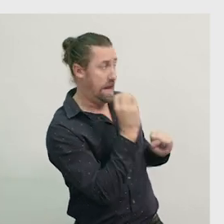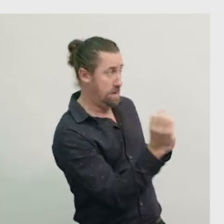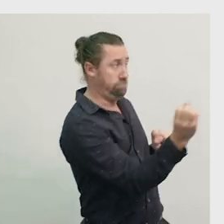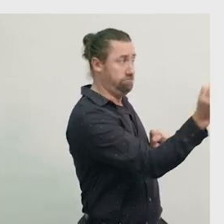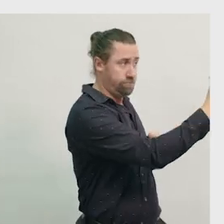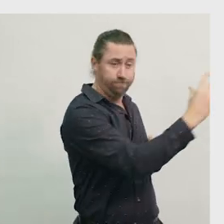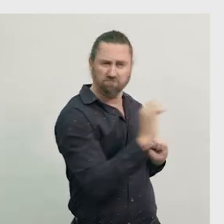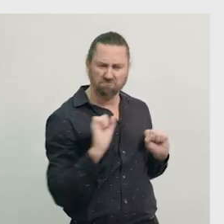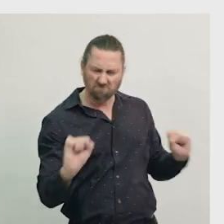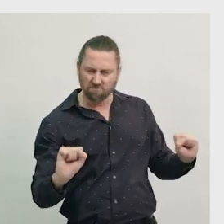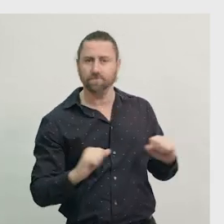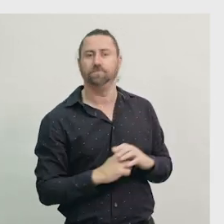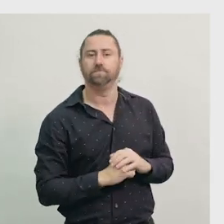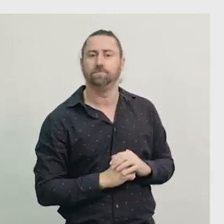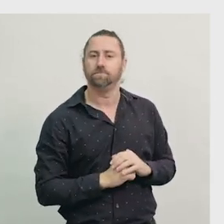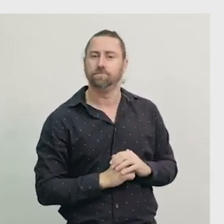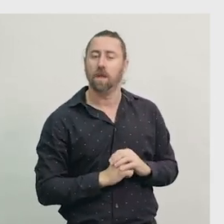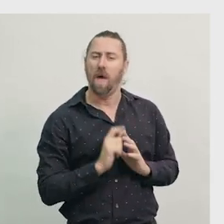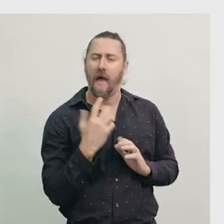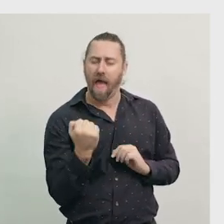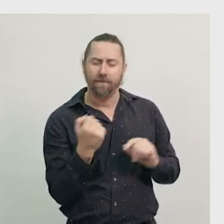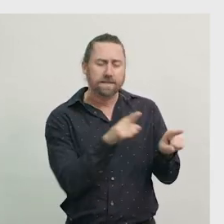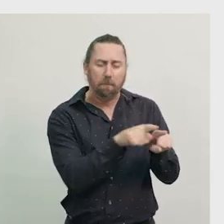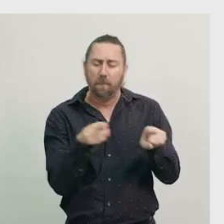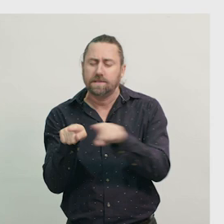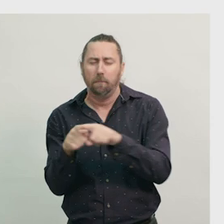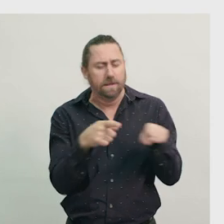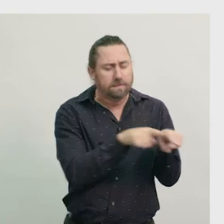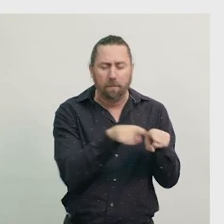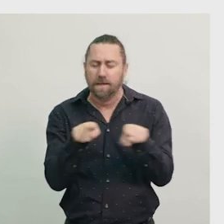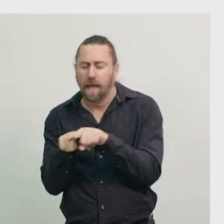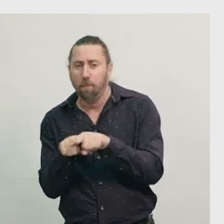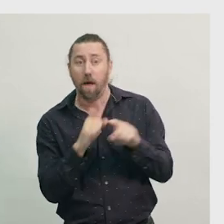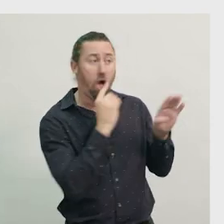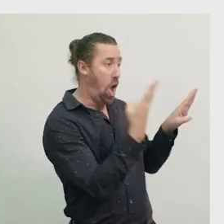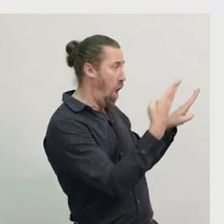All the features that are the same for both go in the overlapping section of our diagram.